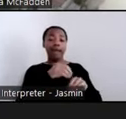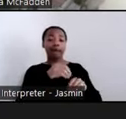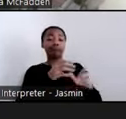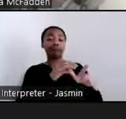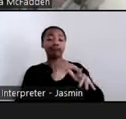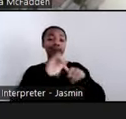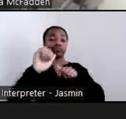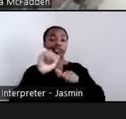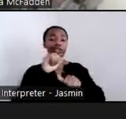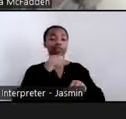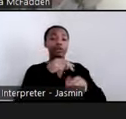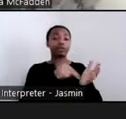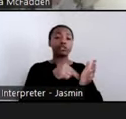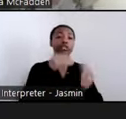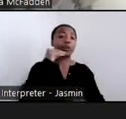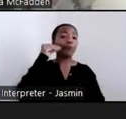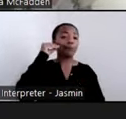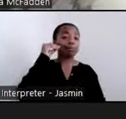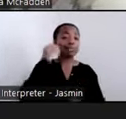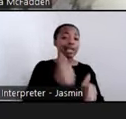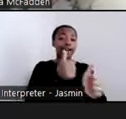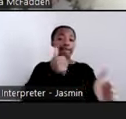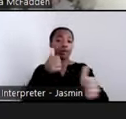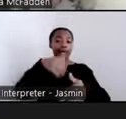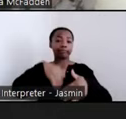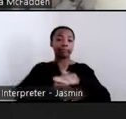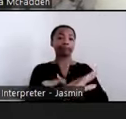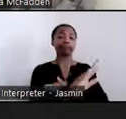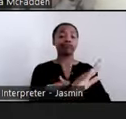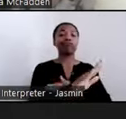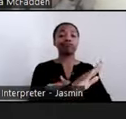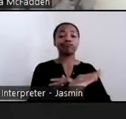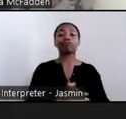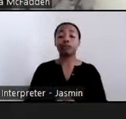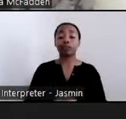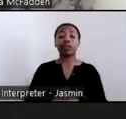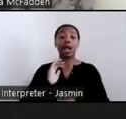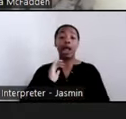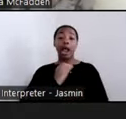So today I ask that we all focus on a single goal, which is community integration.